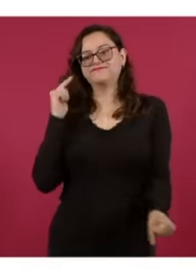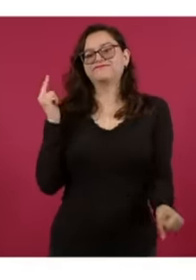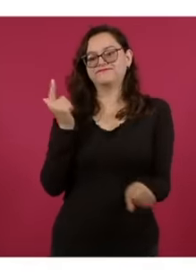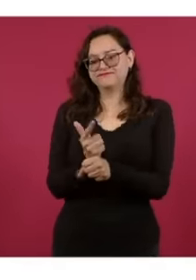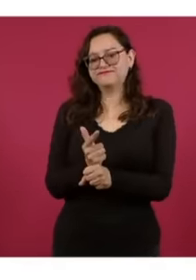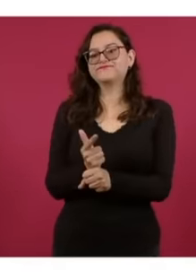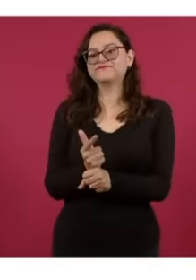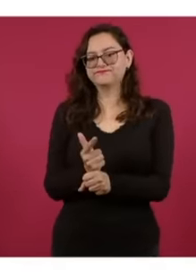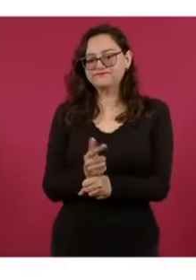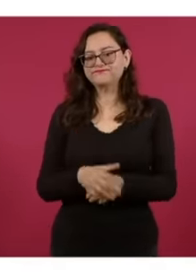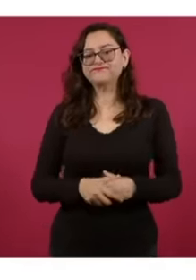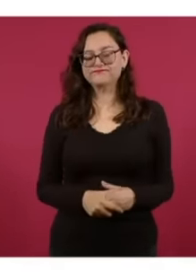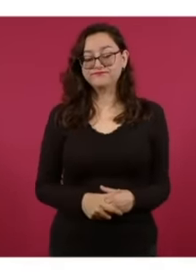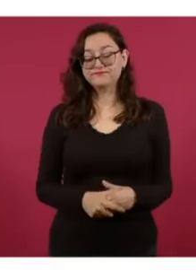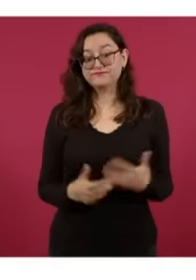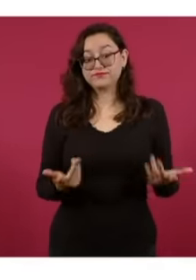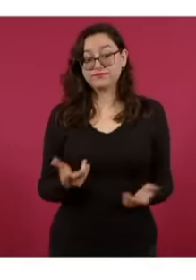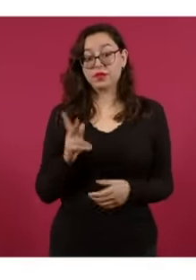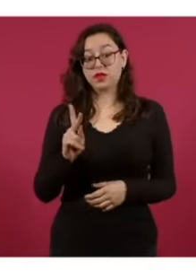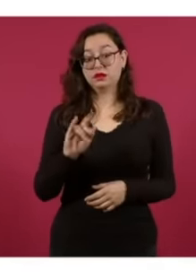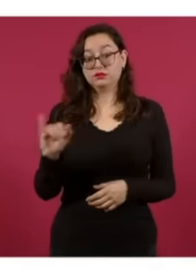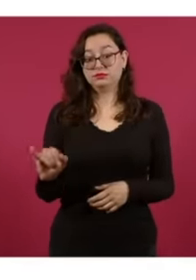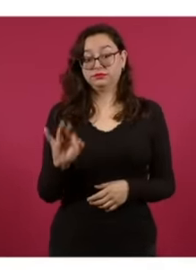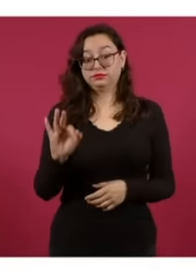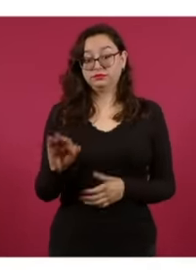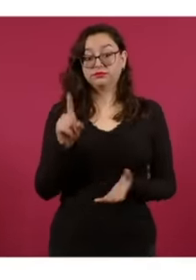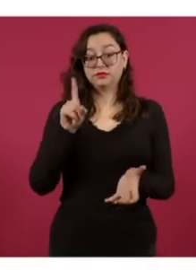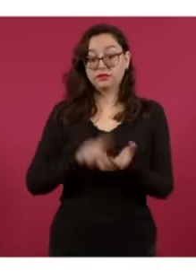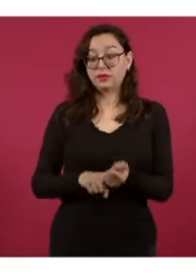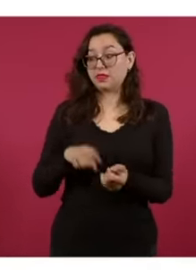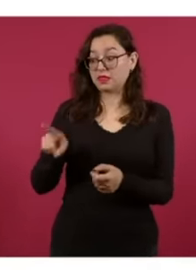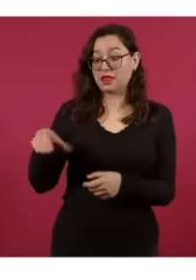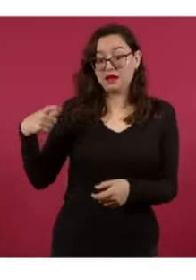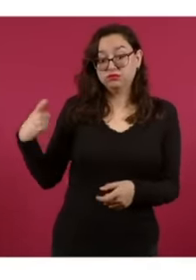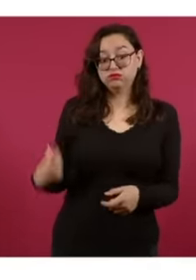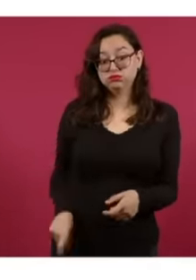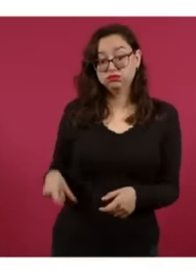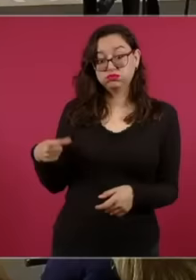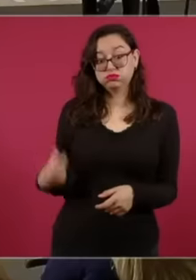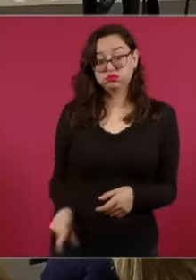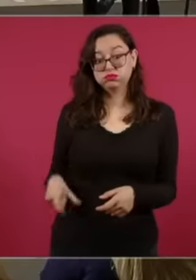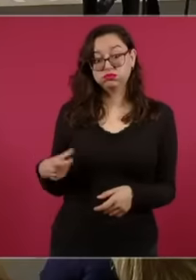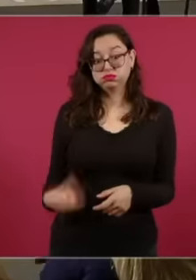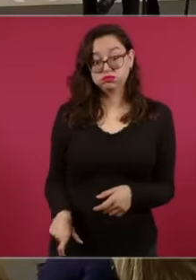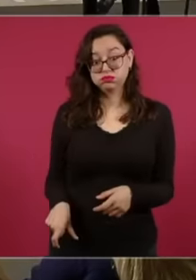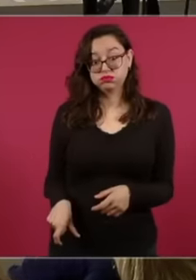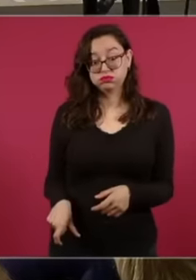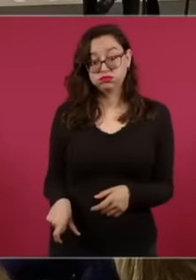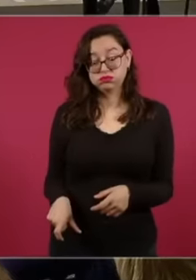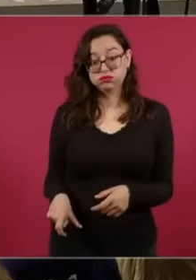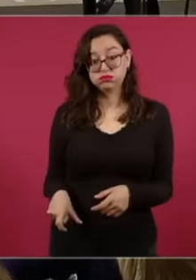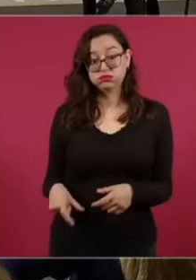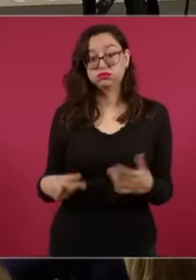things are in the judiciary and while they do their calculations, you and the people